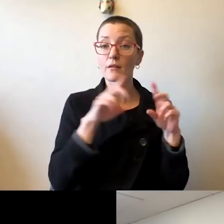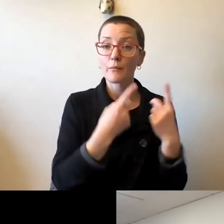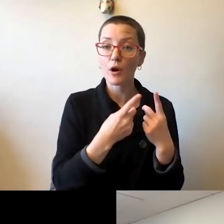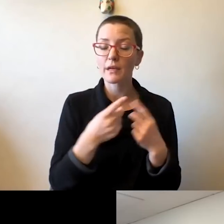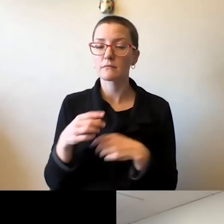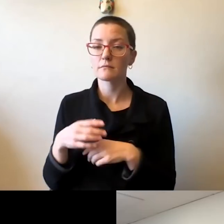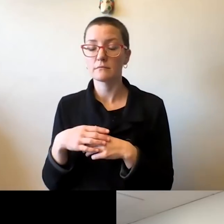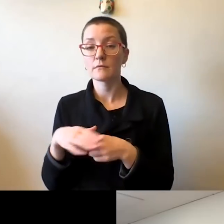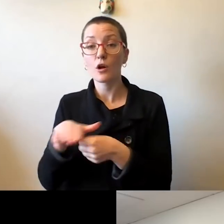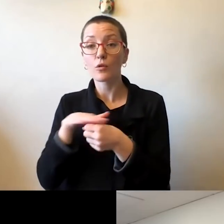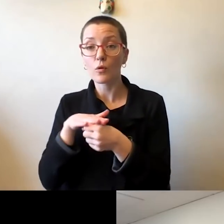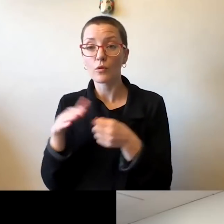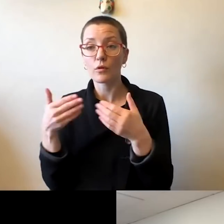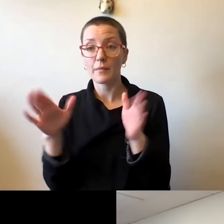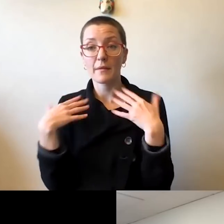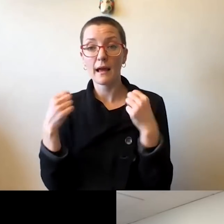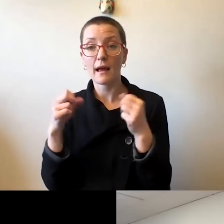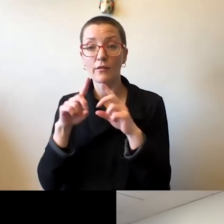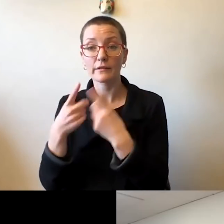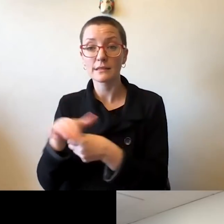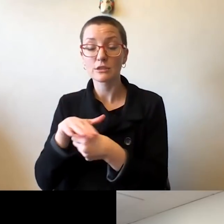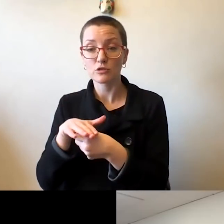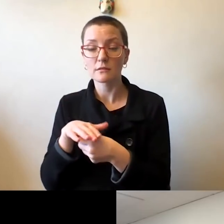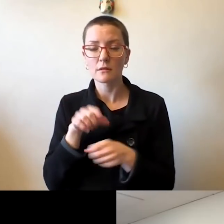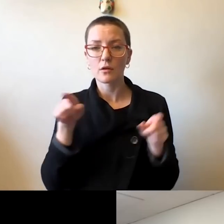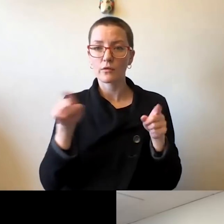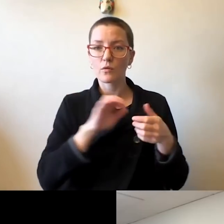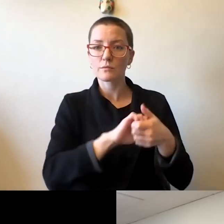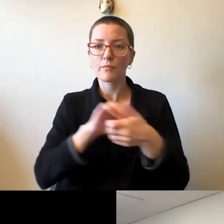who became absolutely critically important partners in a lot